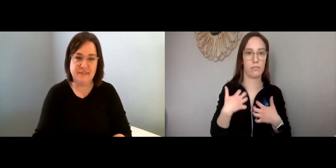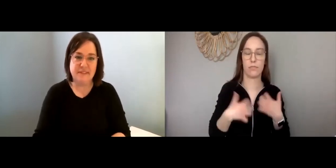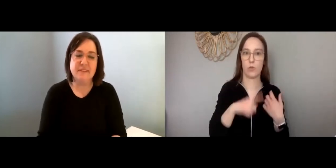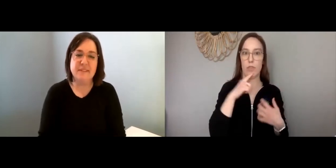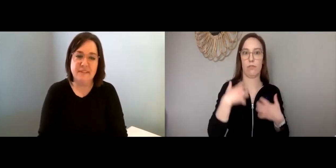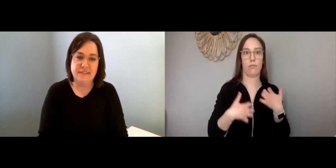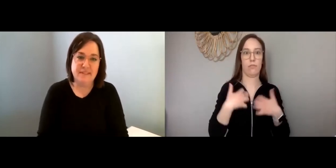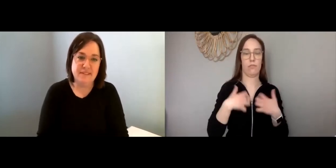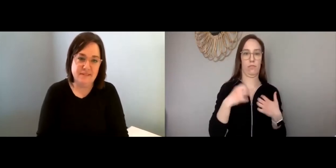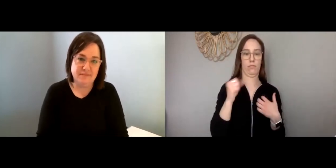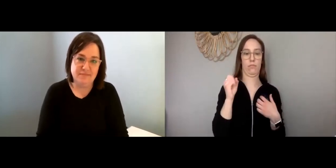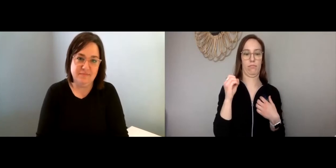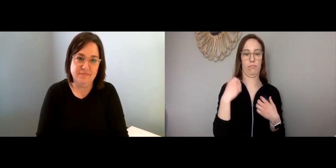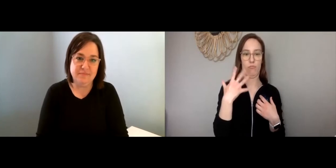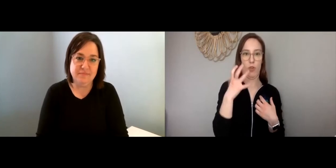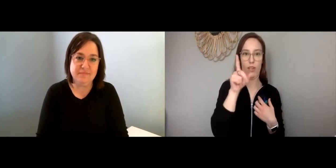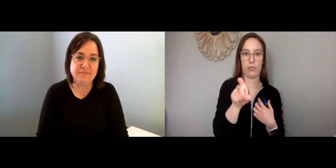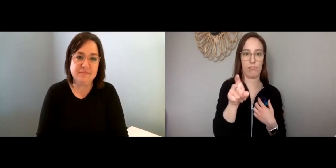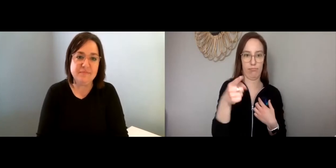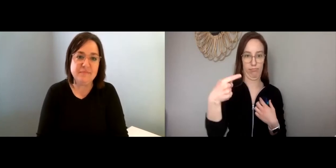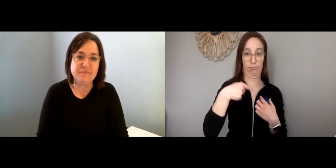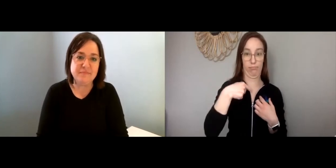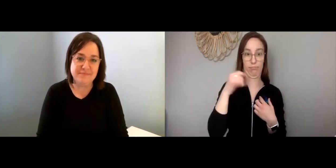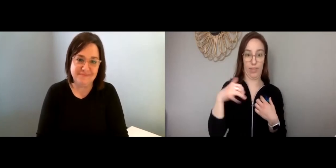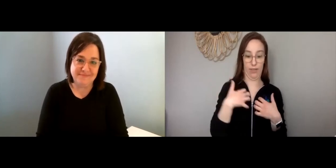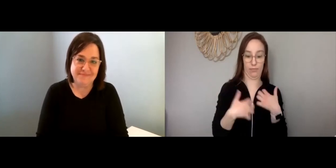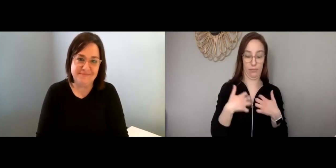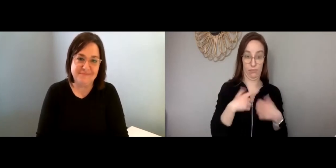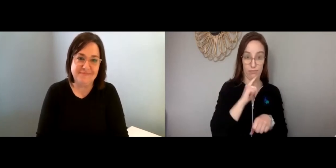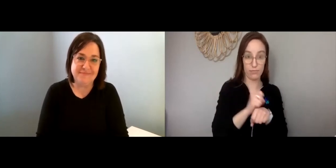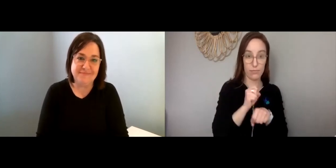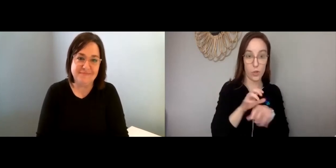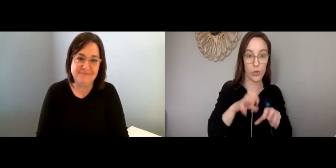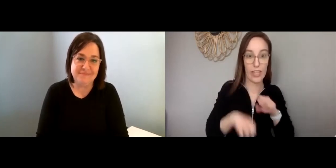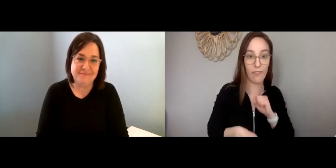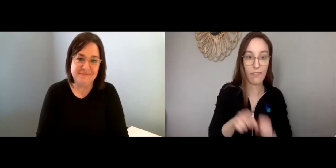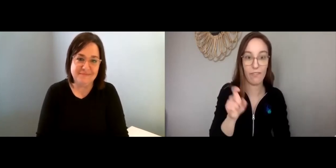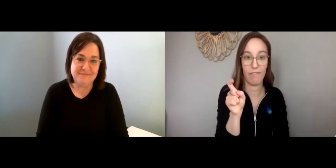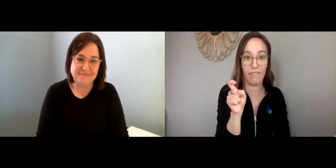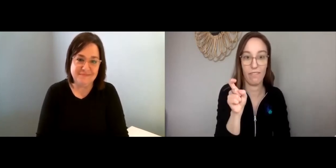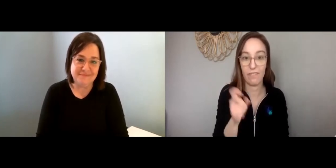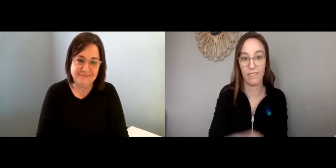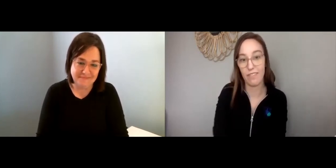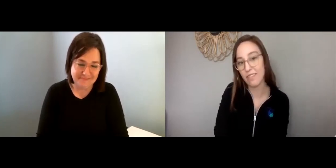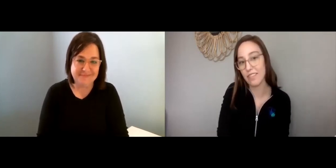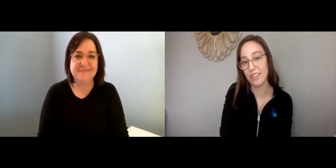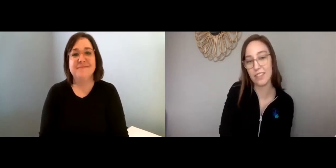People are having a lot of conflicting emotions and I want to ask you: are those feelings grief?